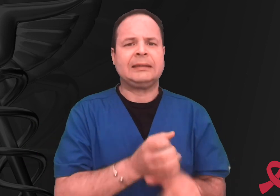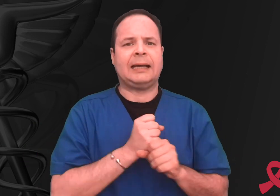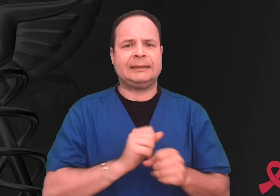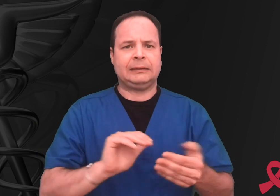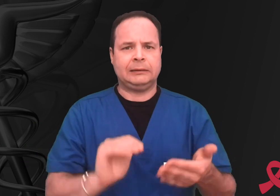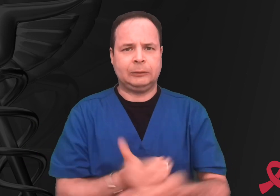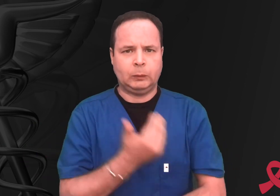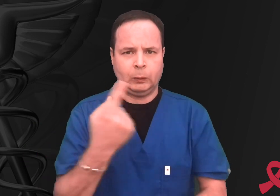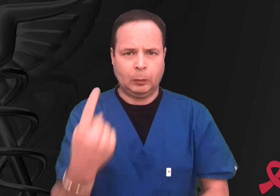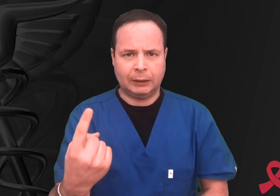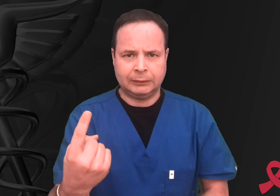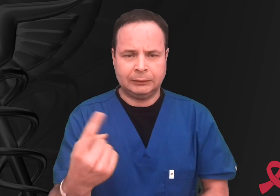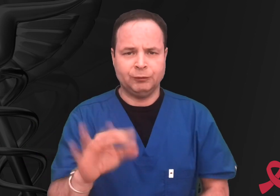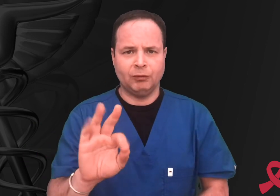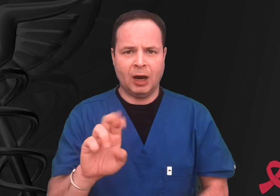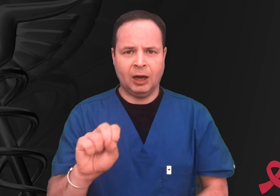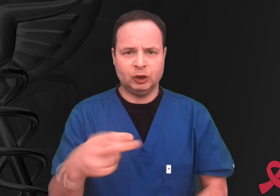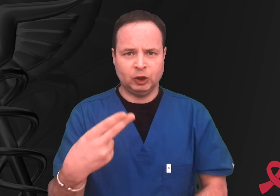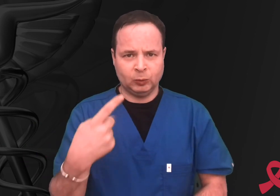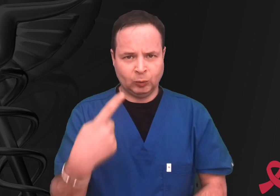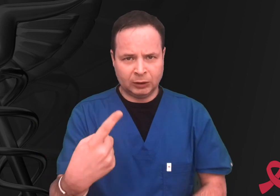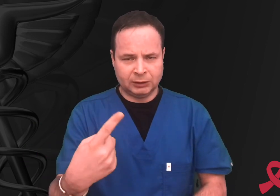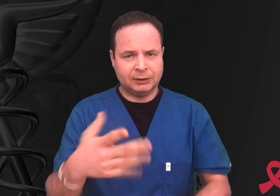do not do it, but instead, get a fresh needle.